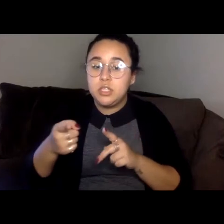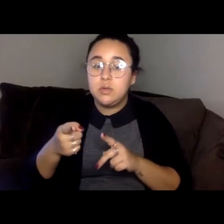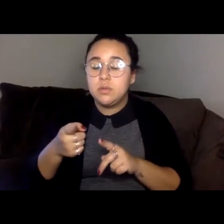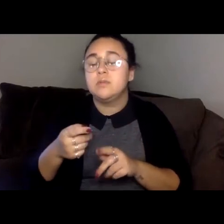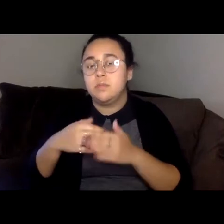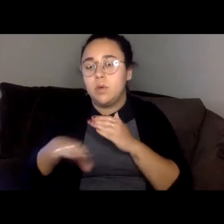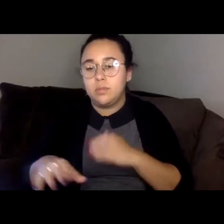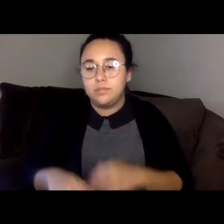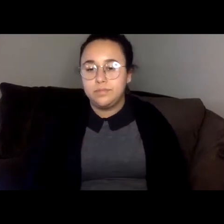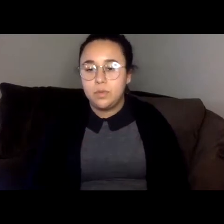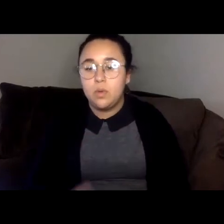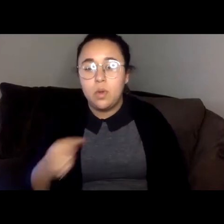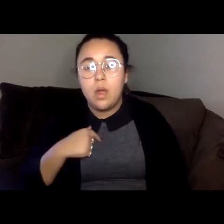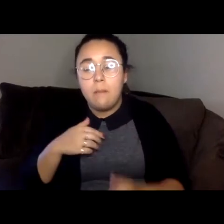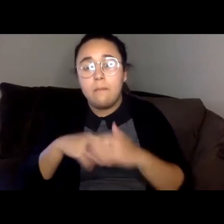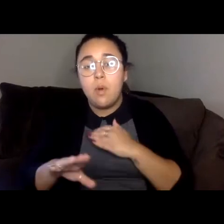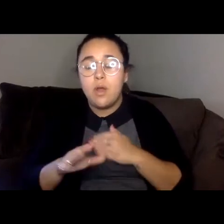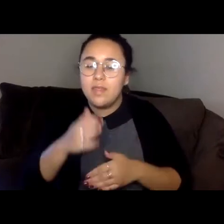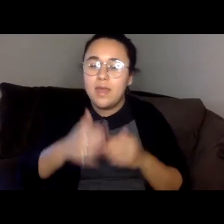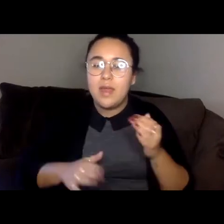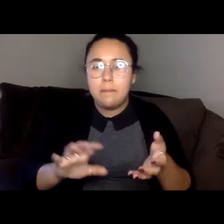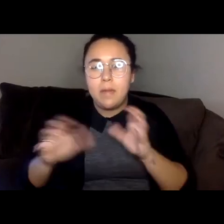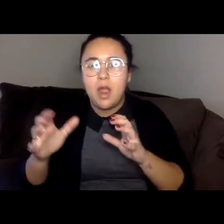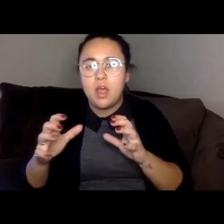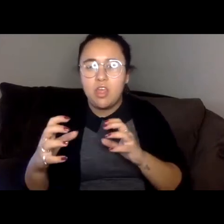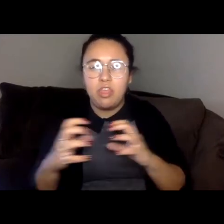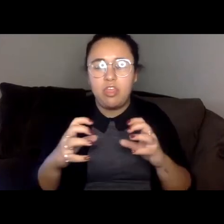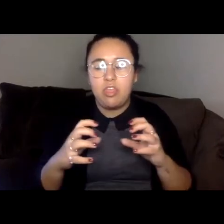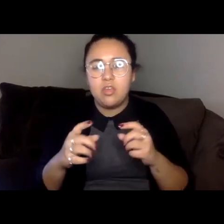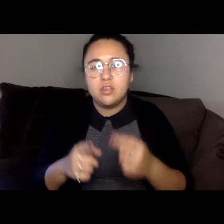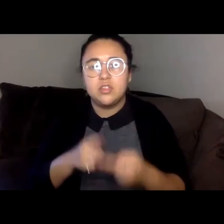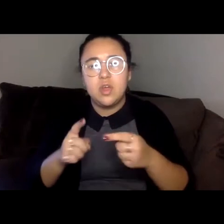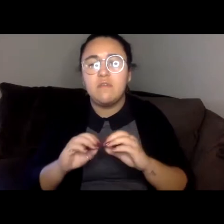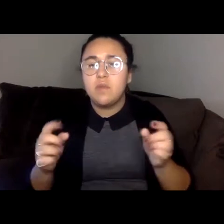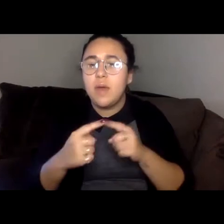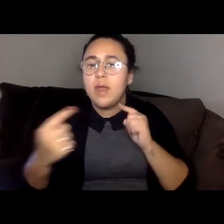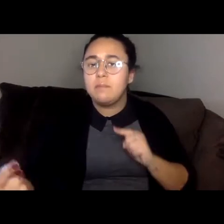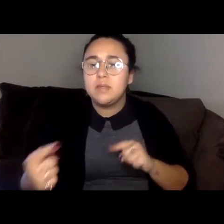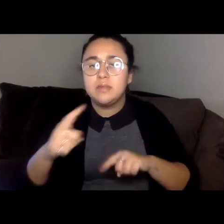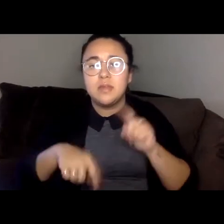There was a place where there were no enemies, or enemies could not follow.